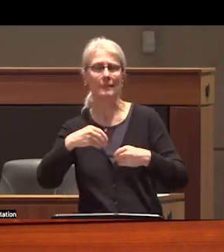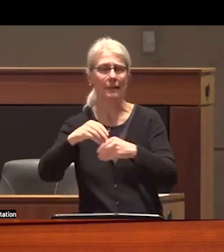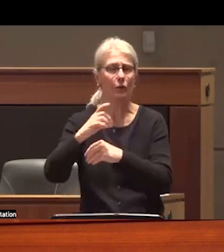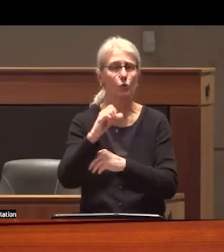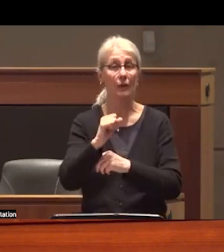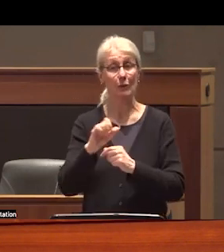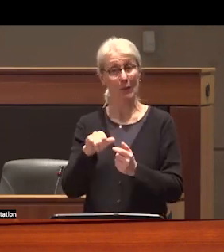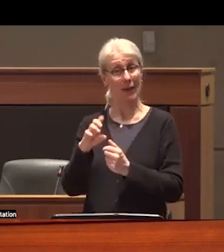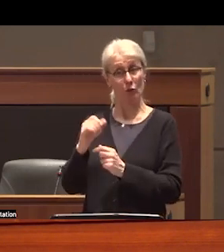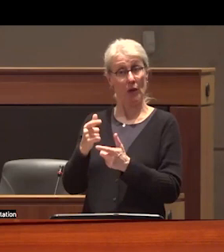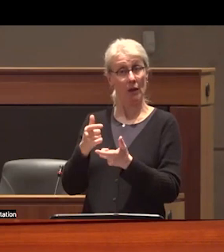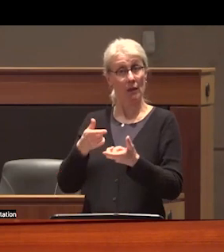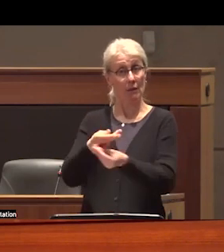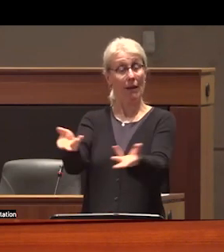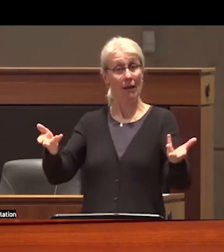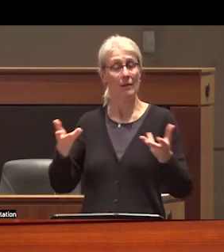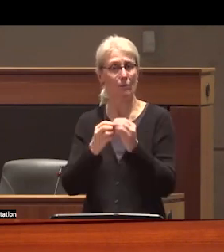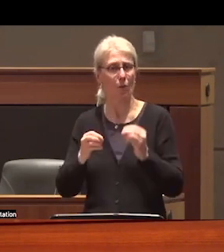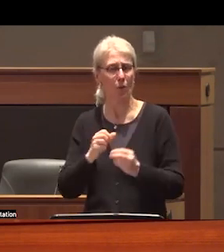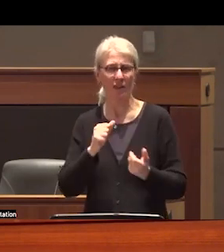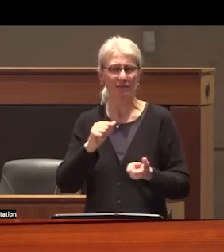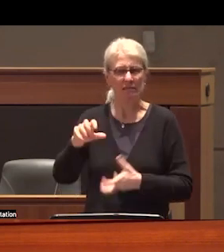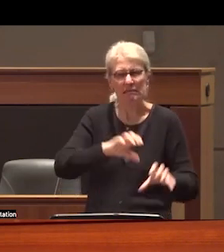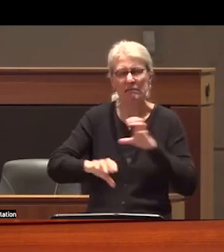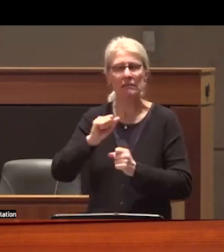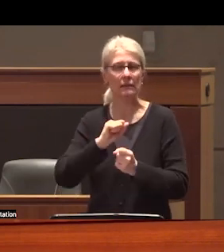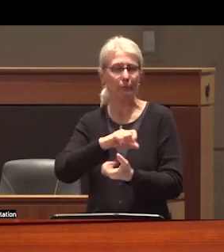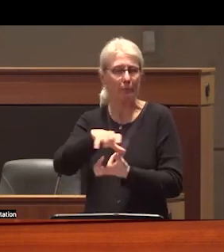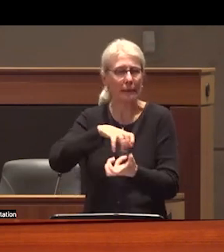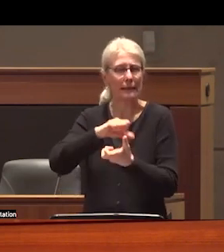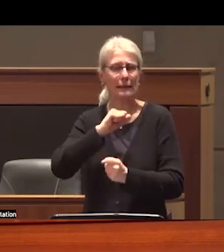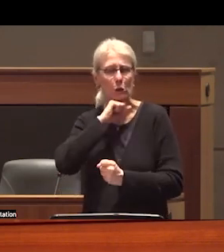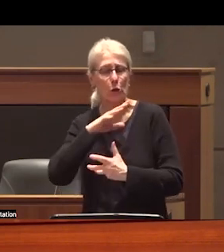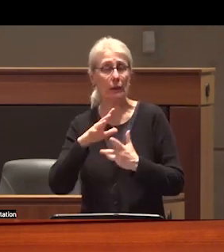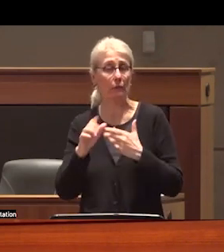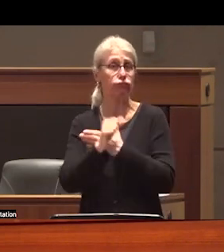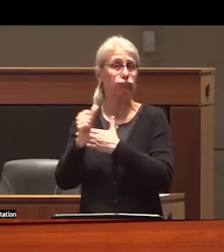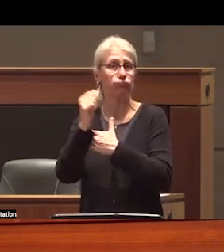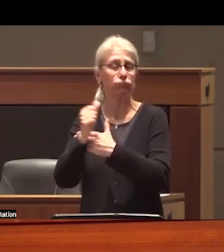Supply gets increasingly toxic volatile and deadly every day and and drug policy reform in Canada has